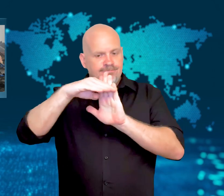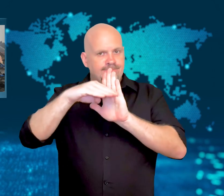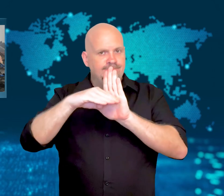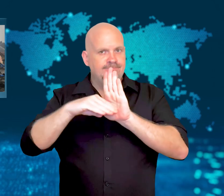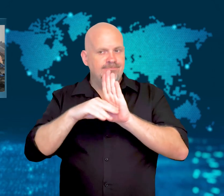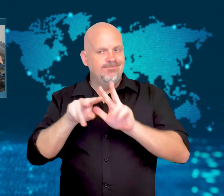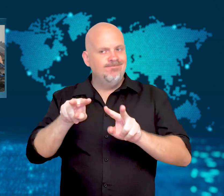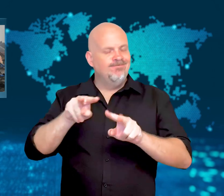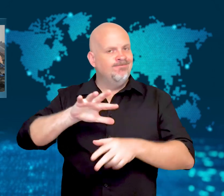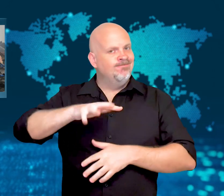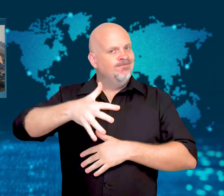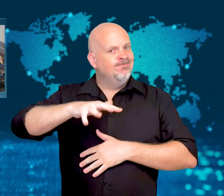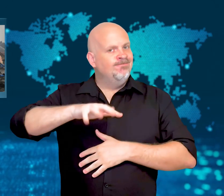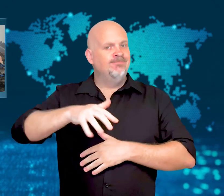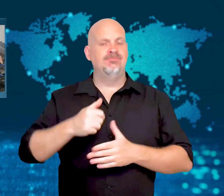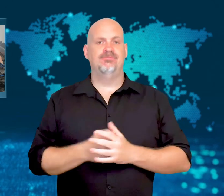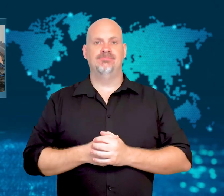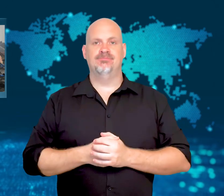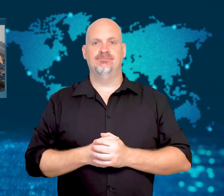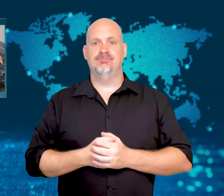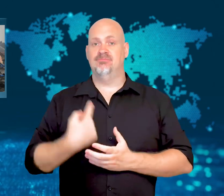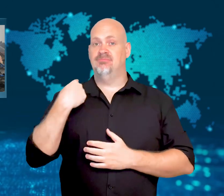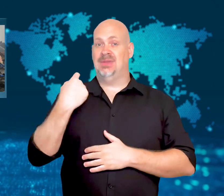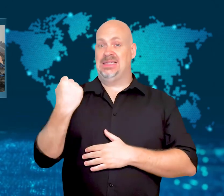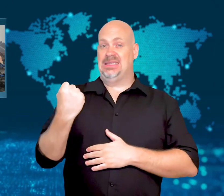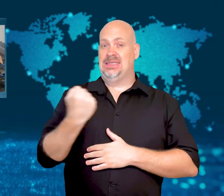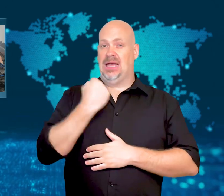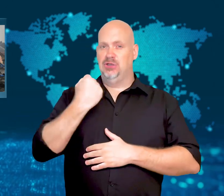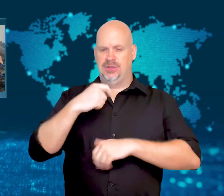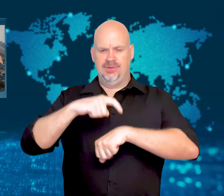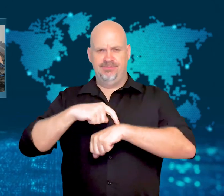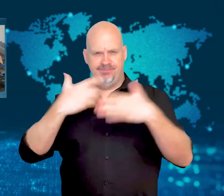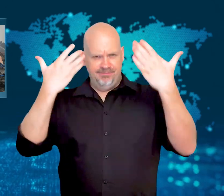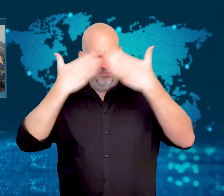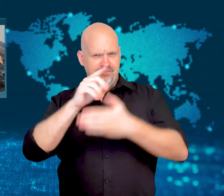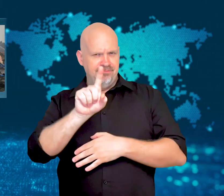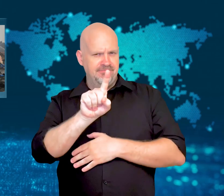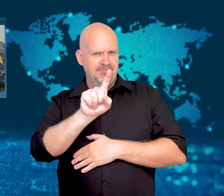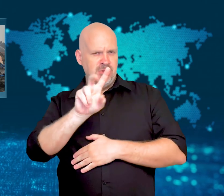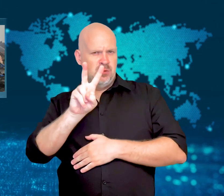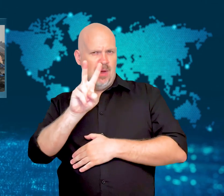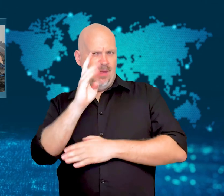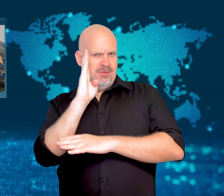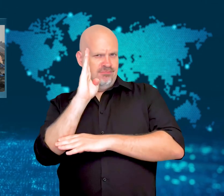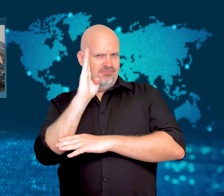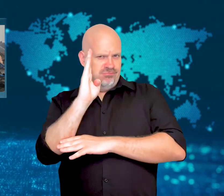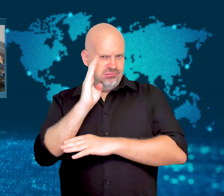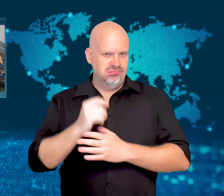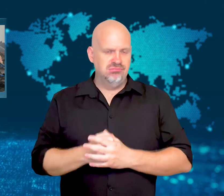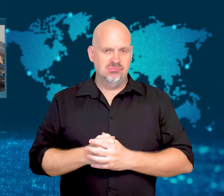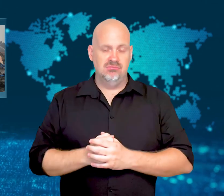On Saturday around midnight, a fire broke out